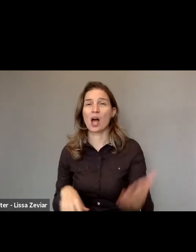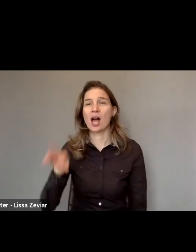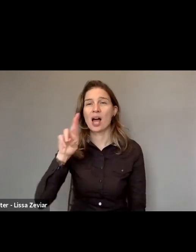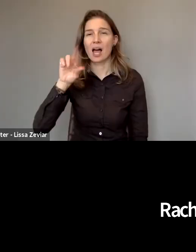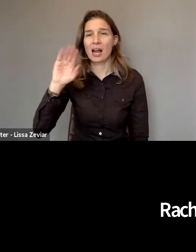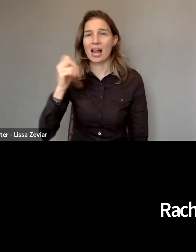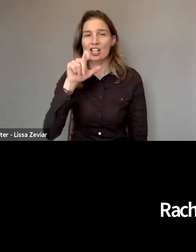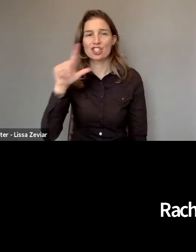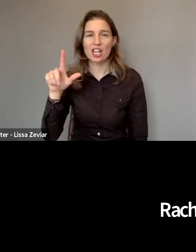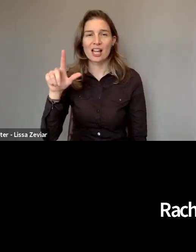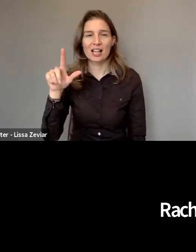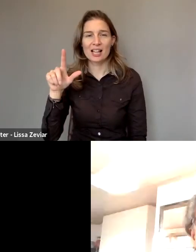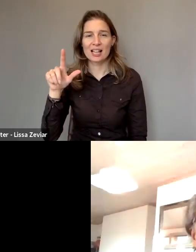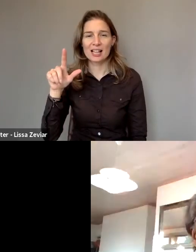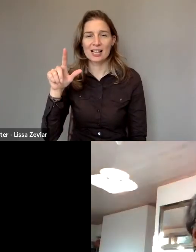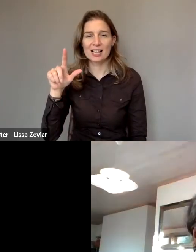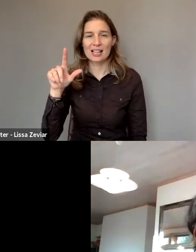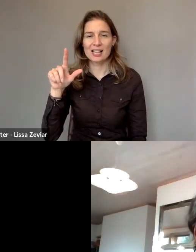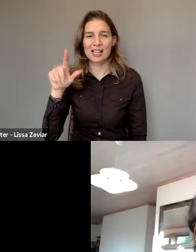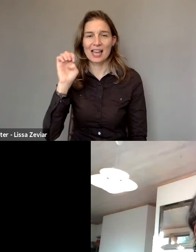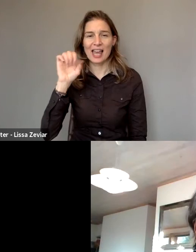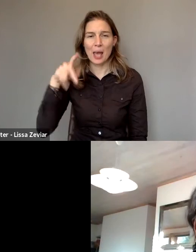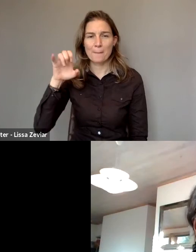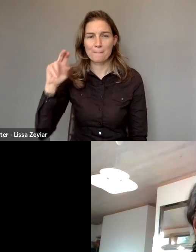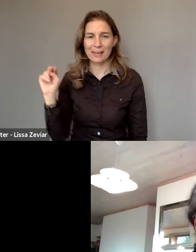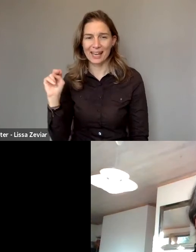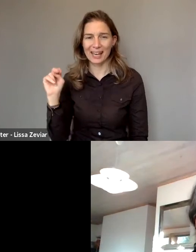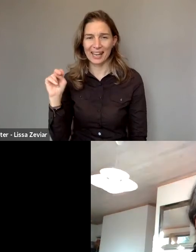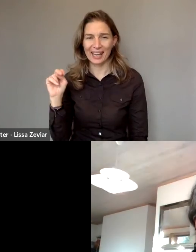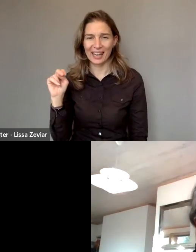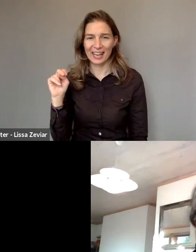Member of the GREVIO, which is the mechanism